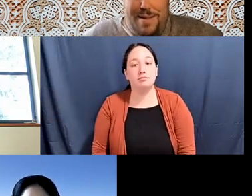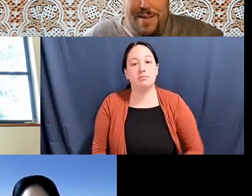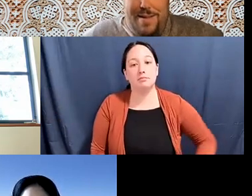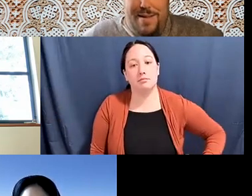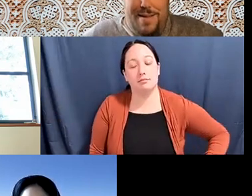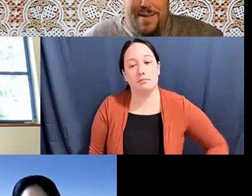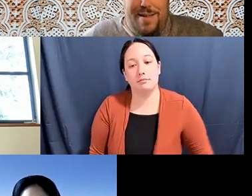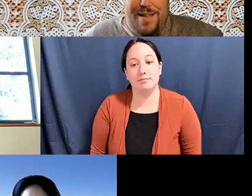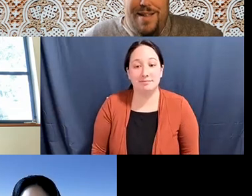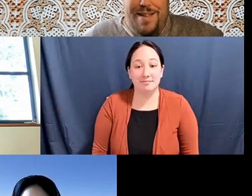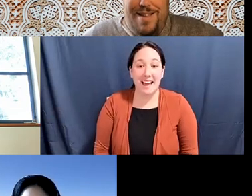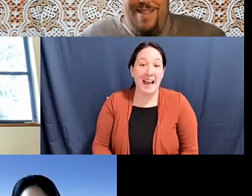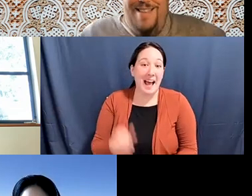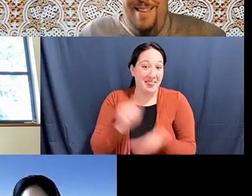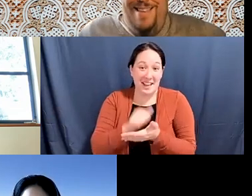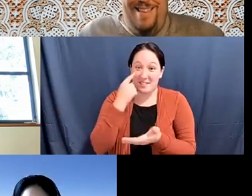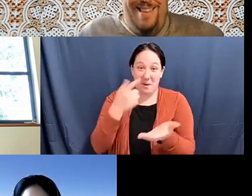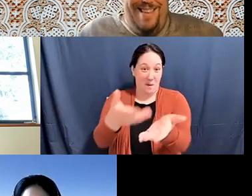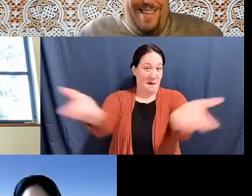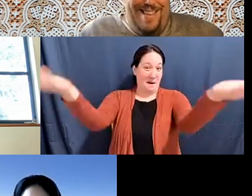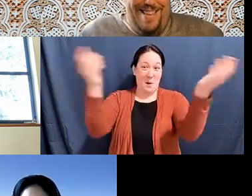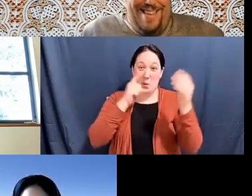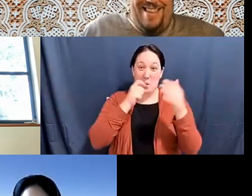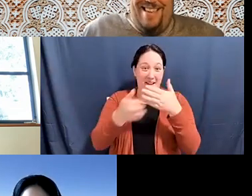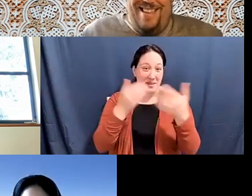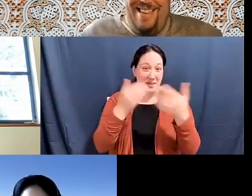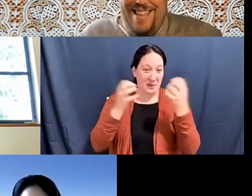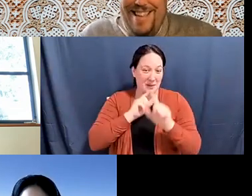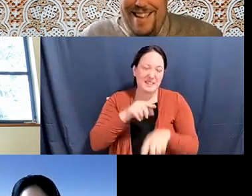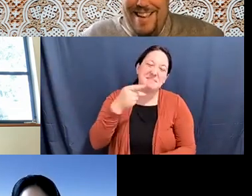Heather McCarty: And that's for anyone that wants to answer it. I know Pam you took a stab at it already in the in the chat.